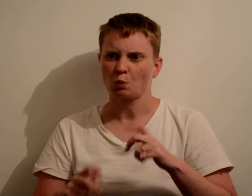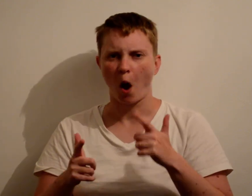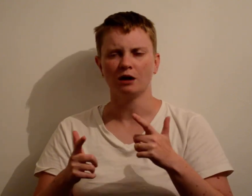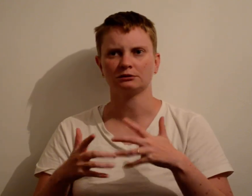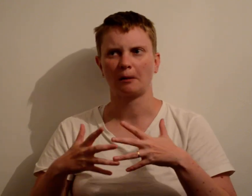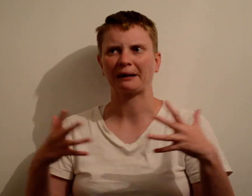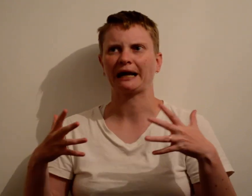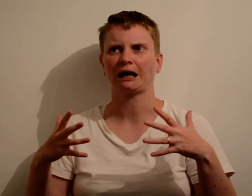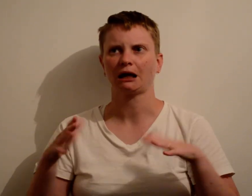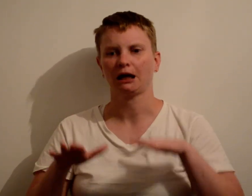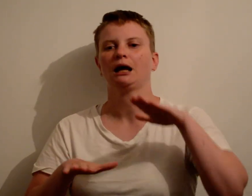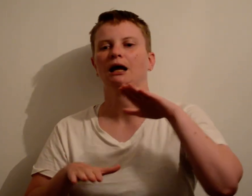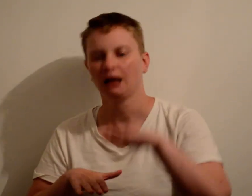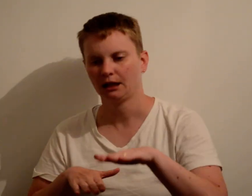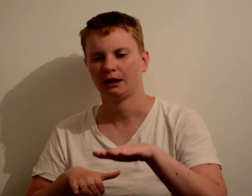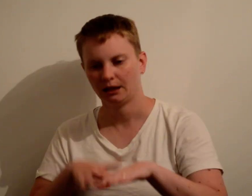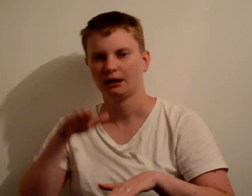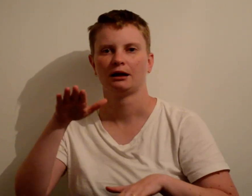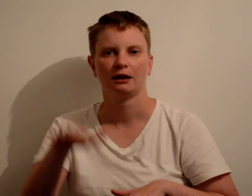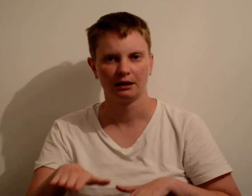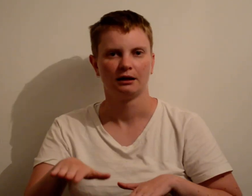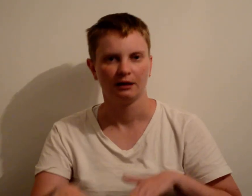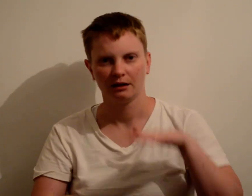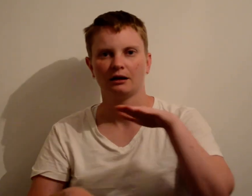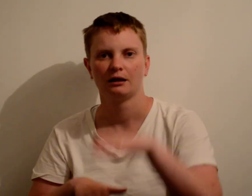it’s taking big step by step each time.